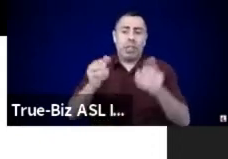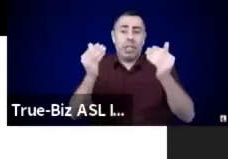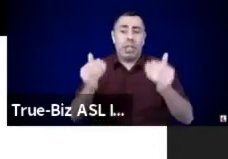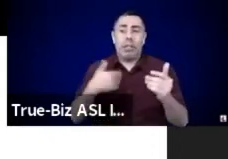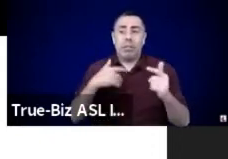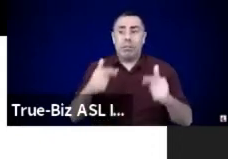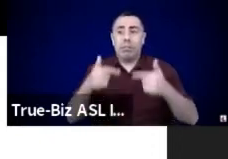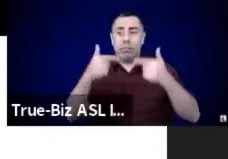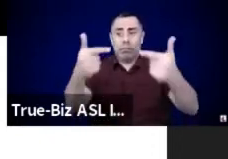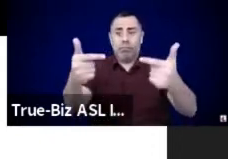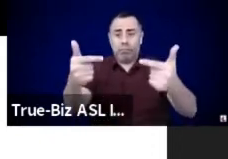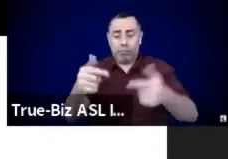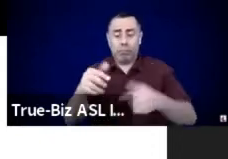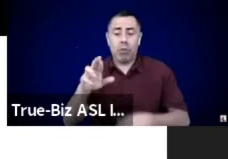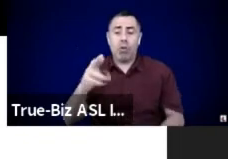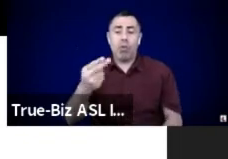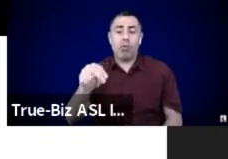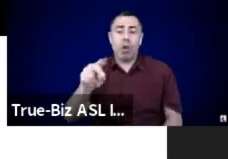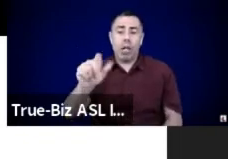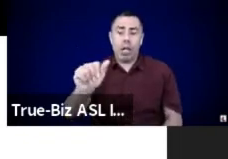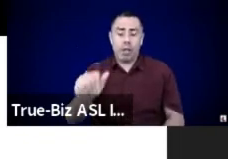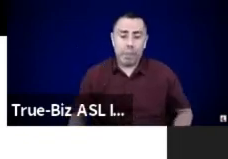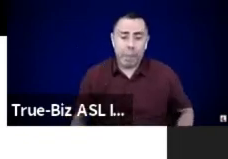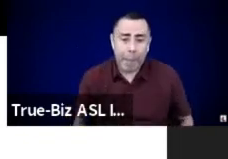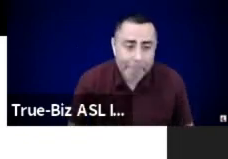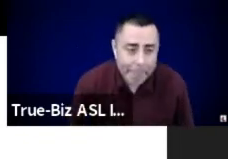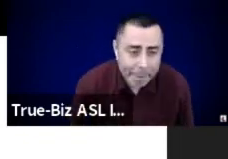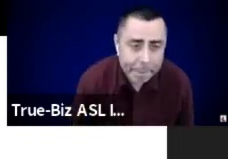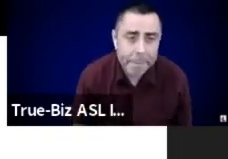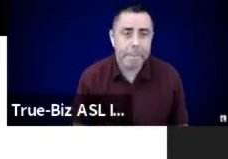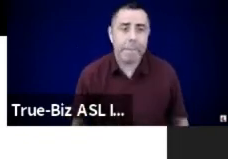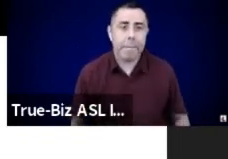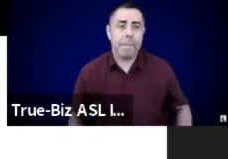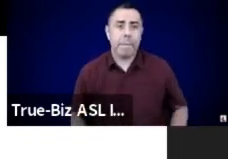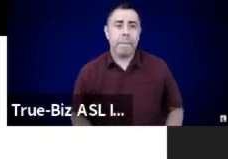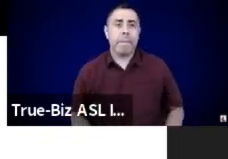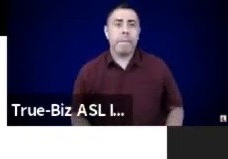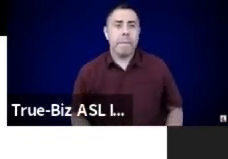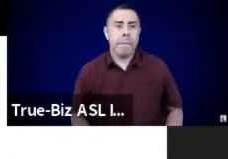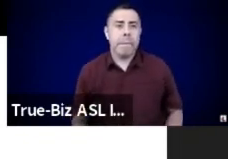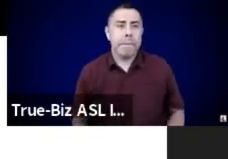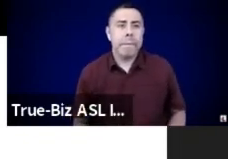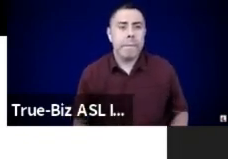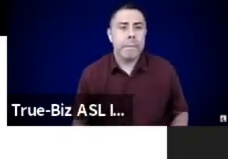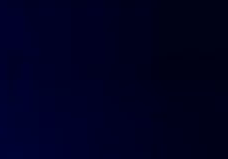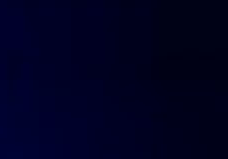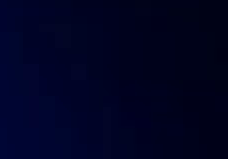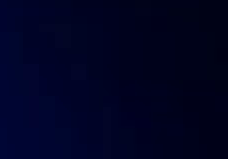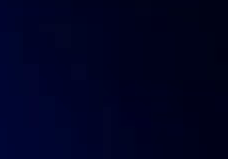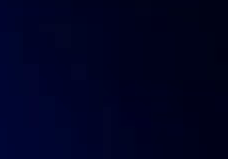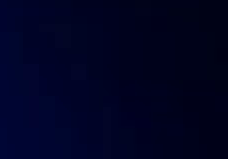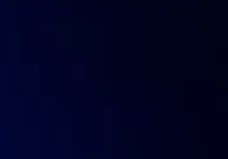Enough times for me to remember that I have the duty to awaken all ancestors,